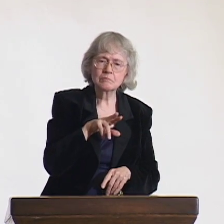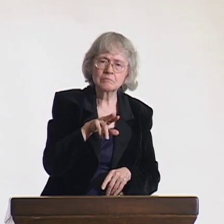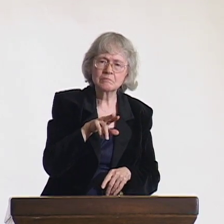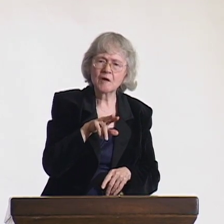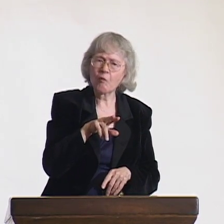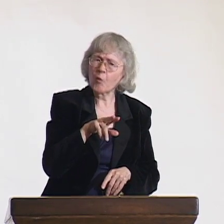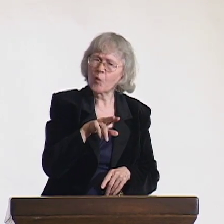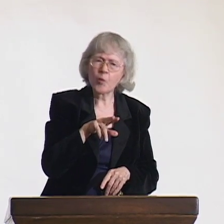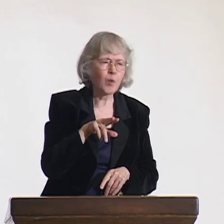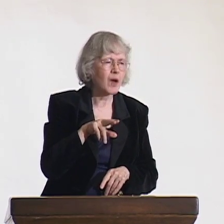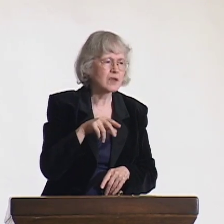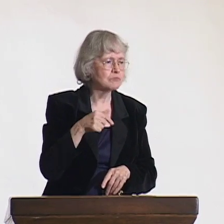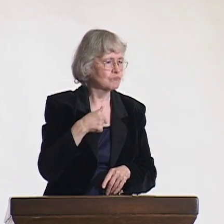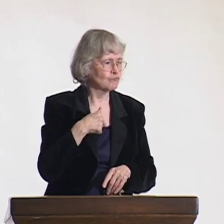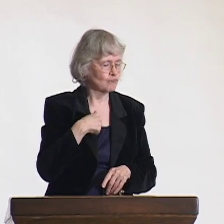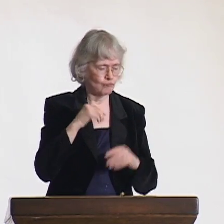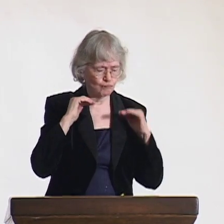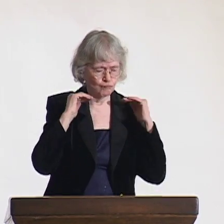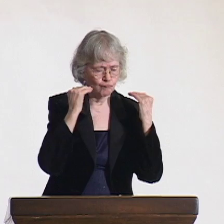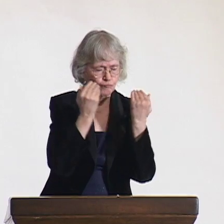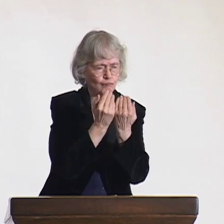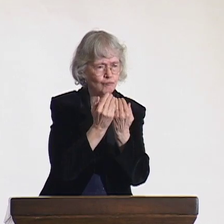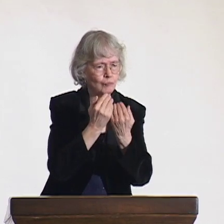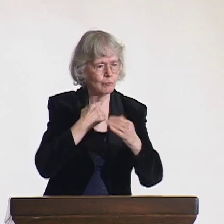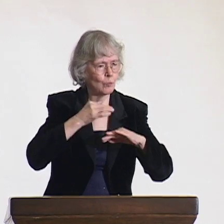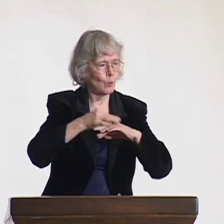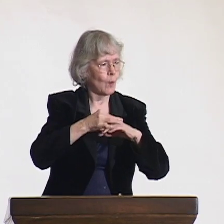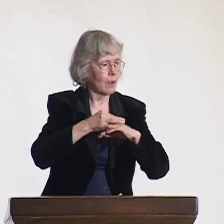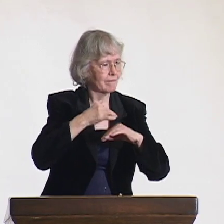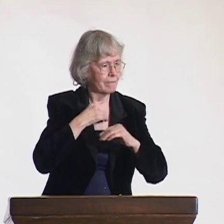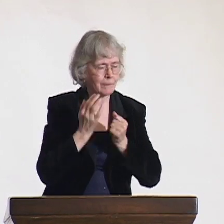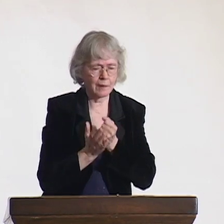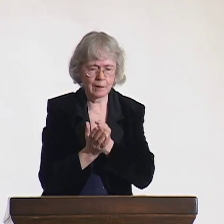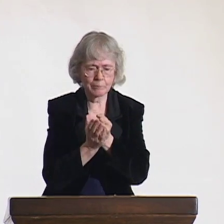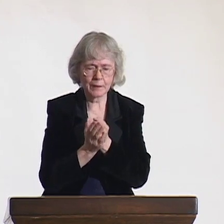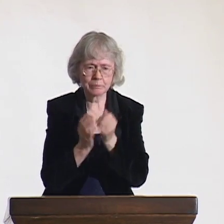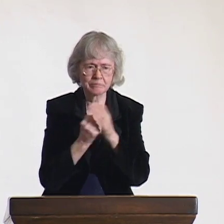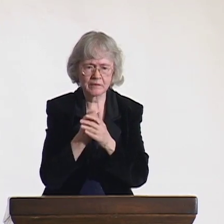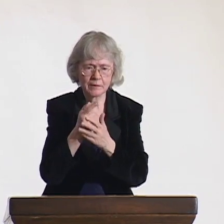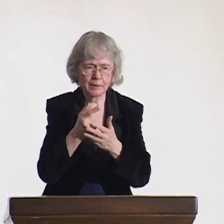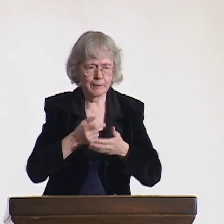that men and women are equal. Men and women in the family were equal,